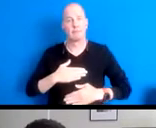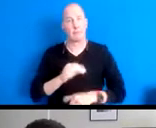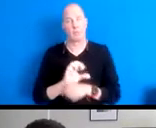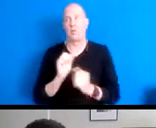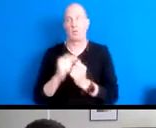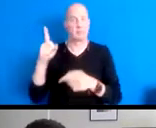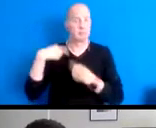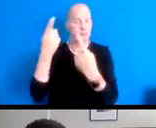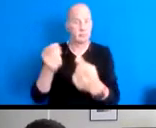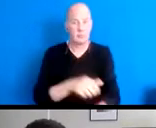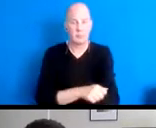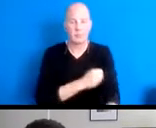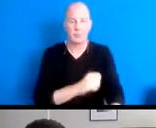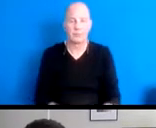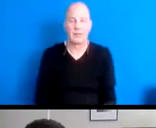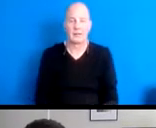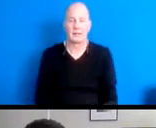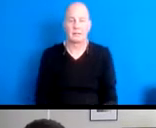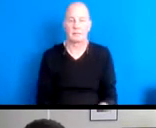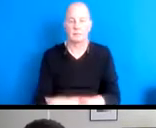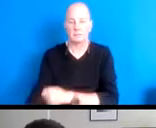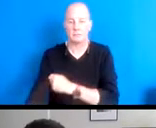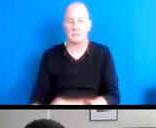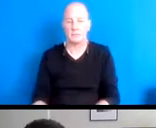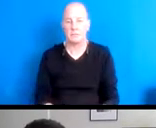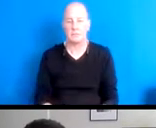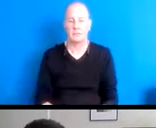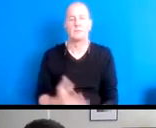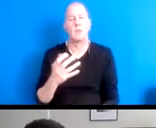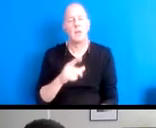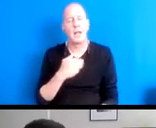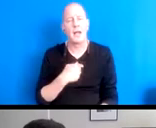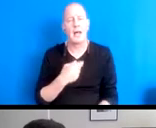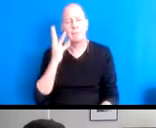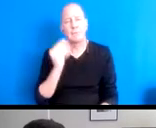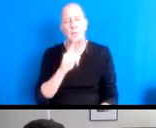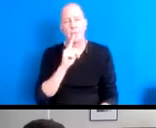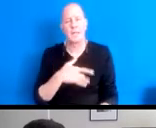15:35:08 We wanted to create an experience that felt grounded in what's real to balance